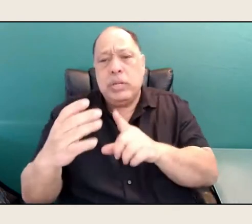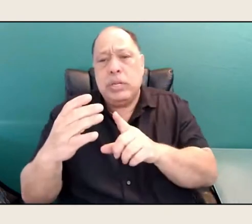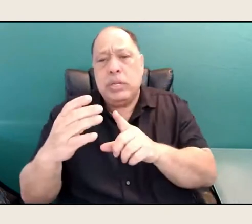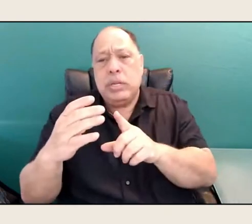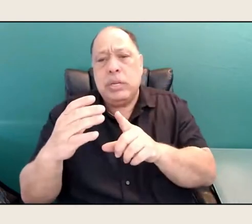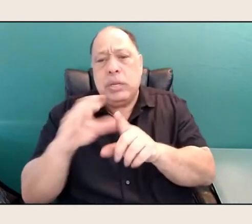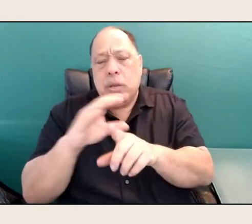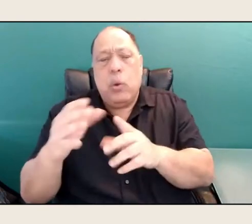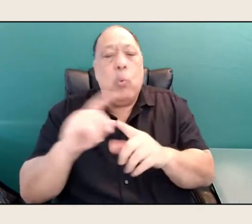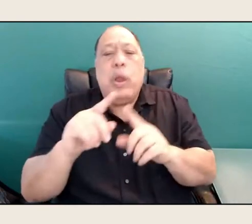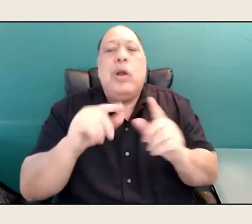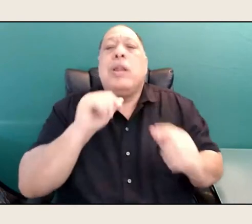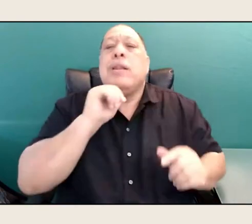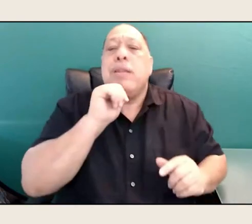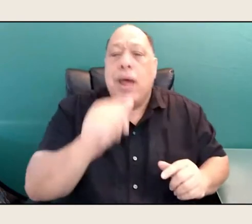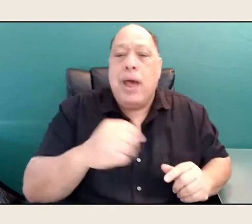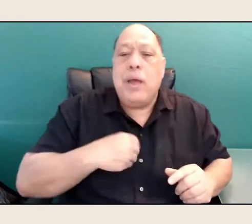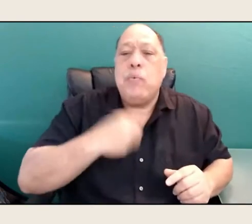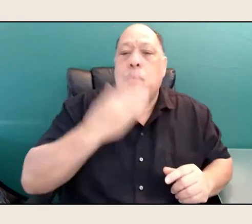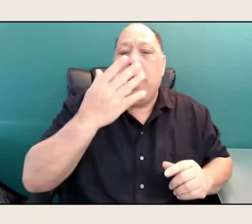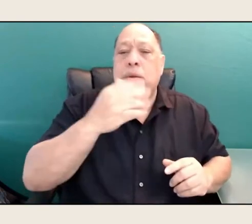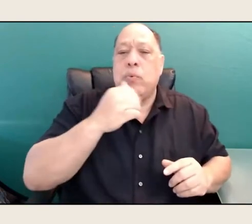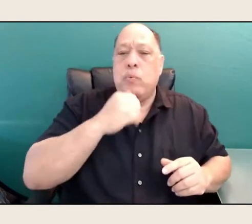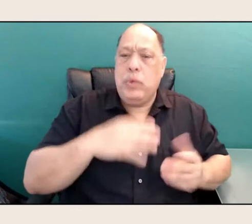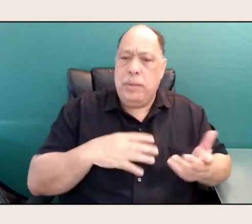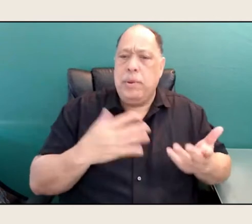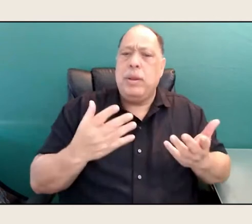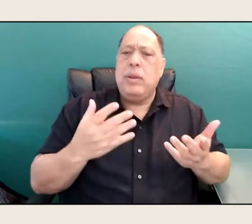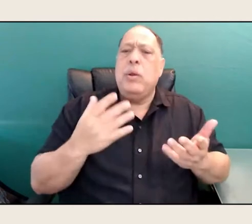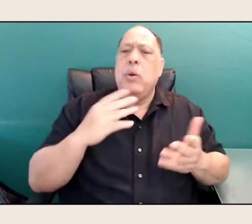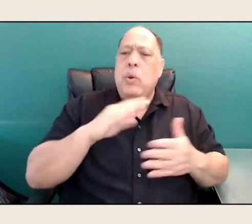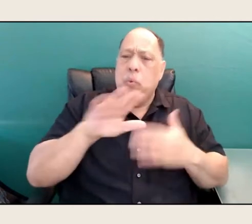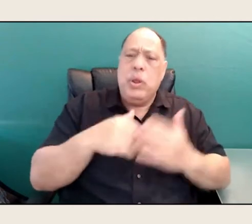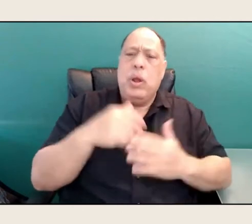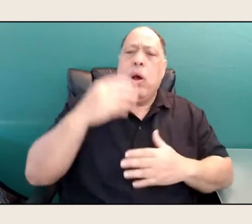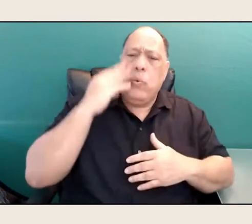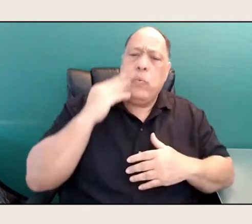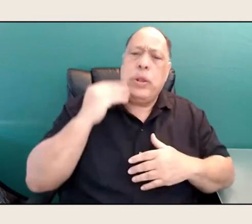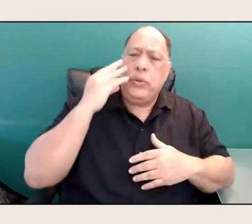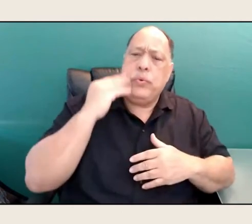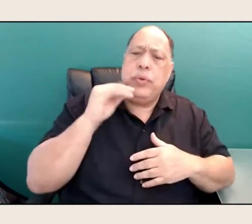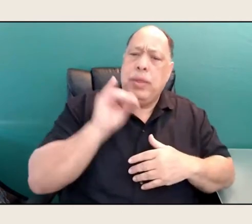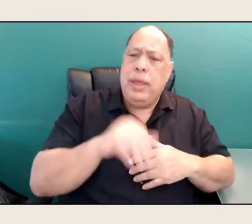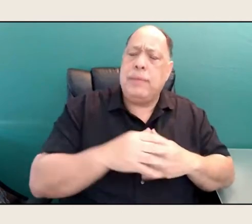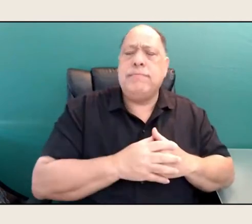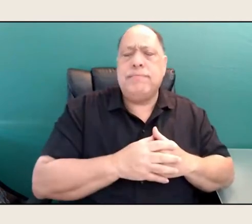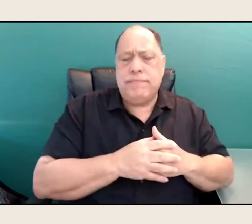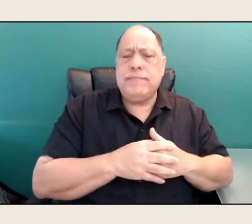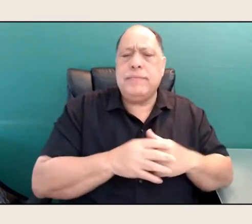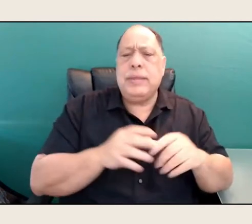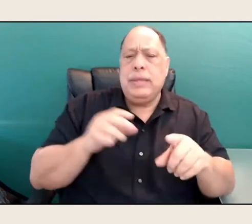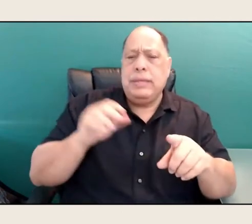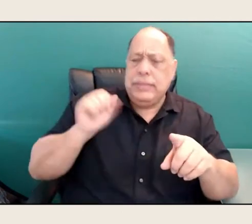And we all went through all of that. Yes, yes. But it was a major force.